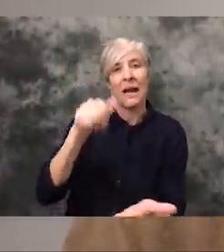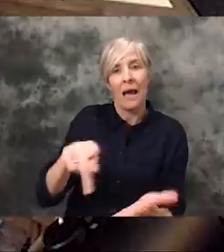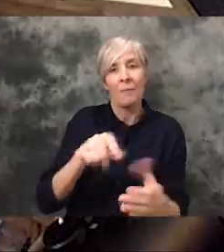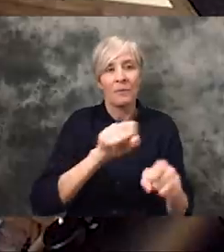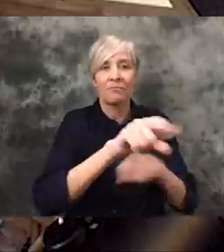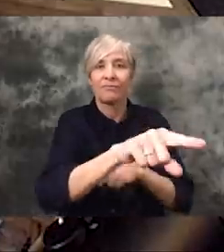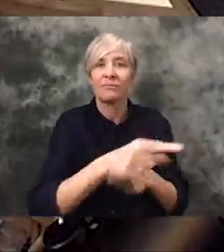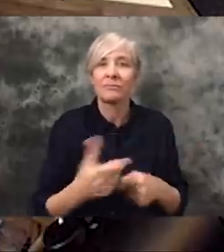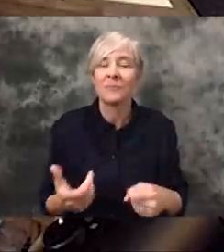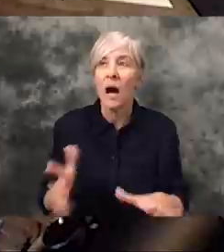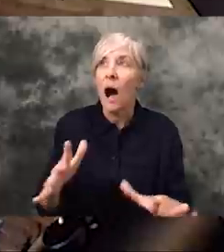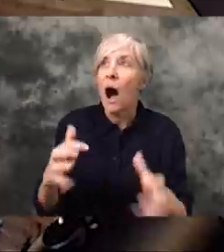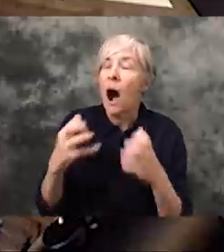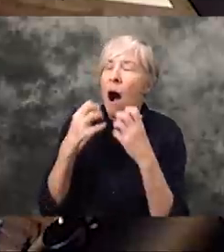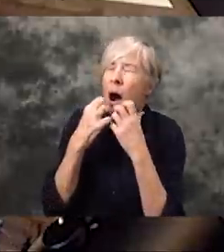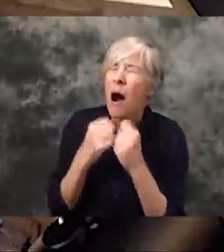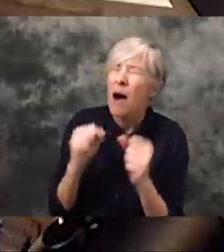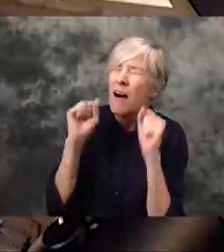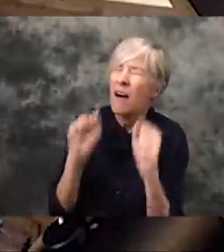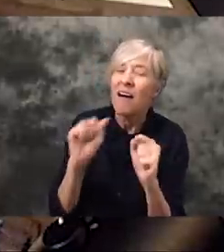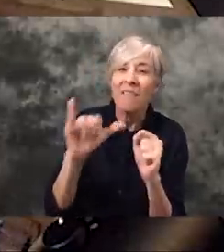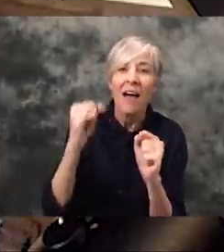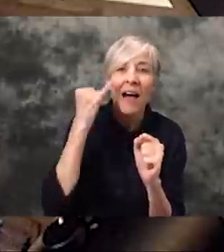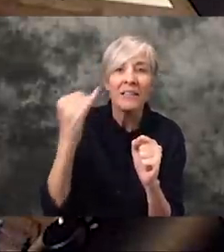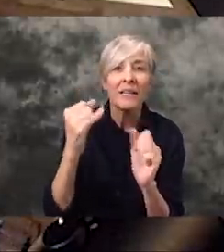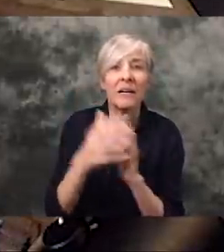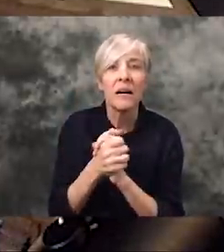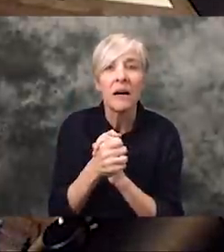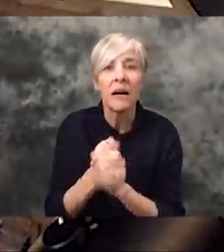I LOVE that idea!